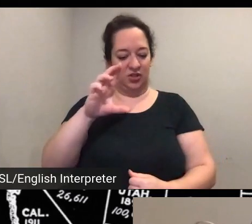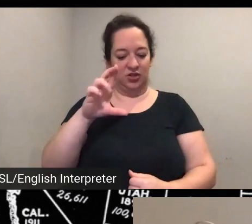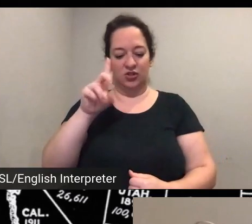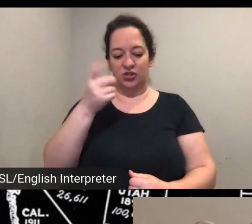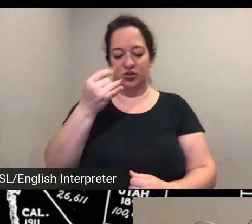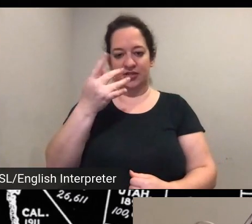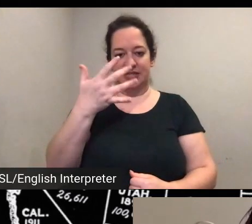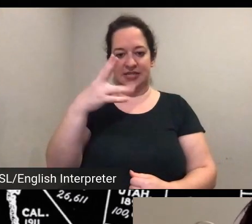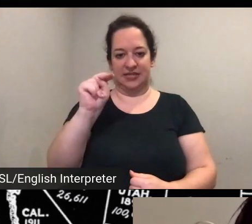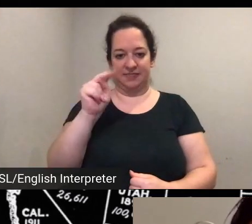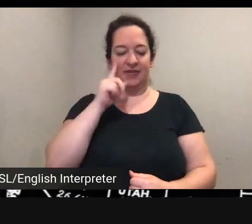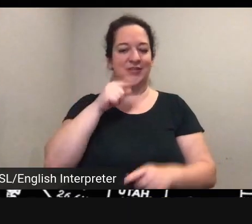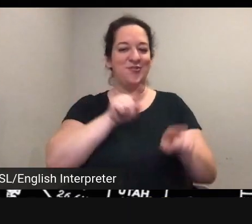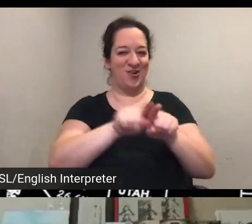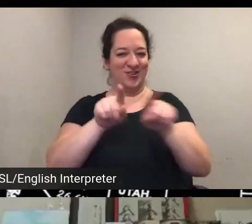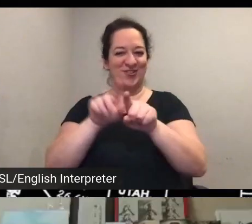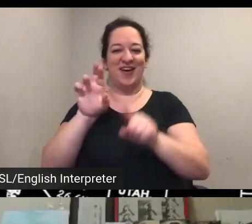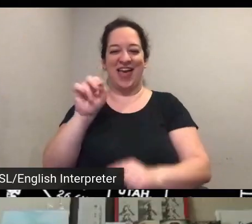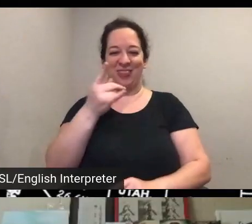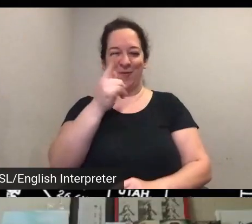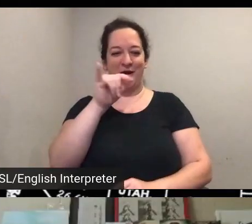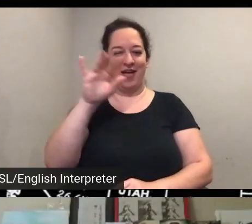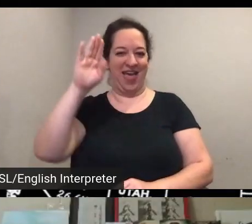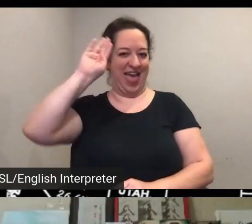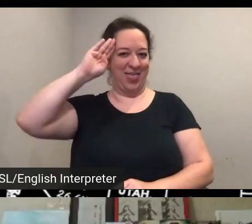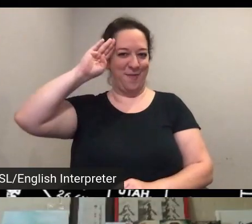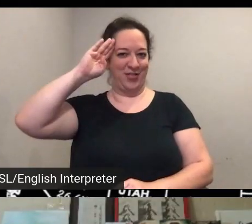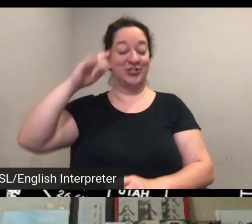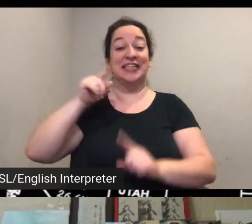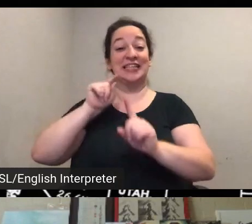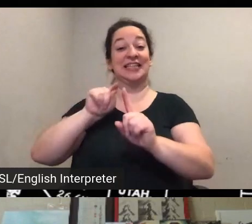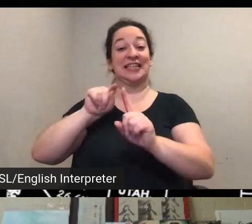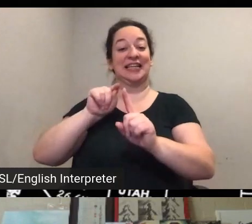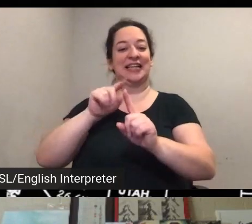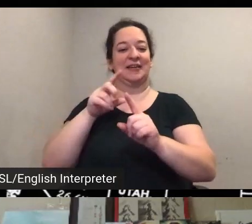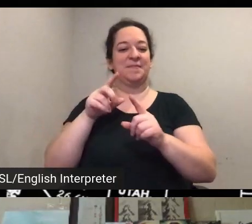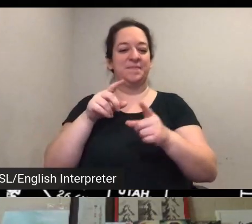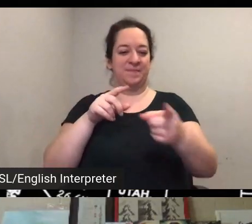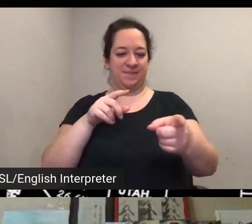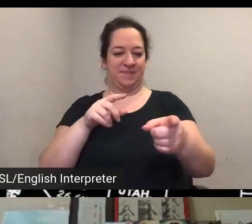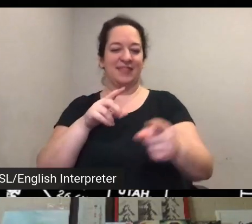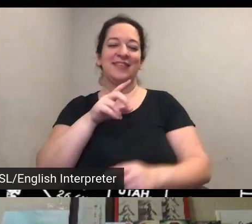professor of anthropology as well as the director of community engagement